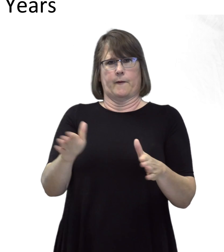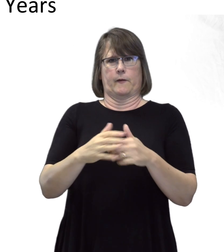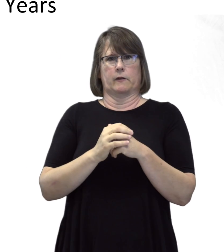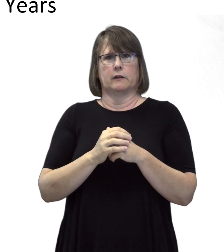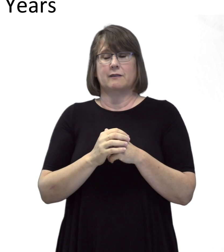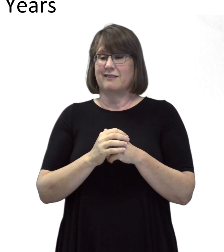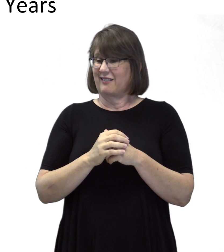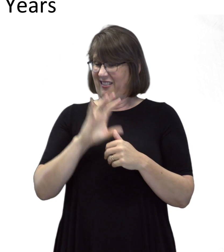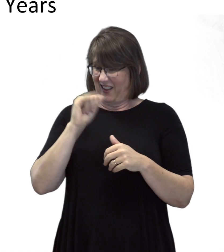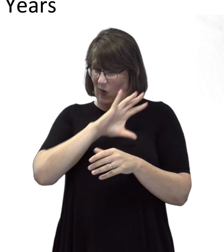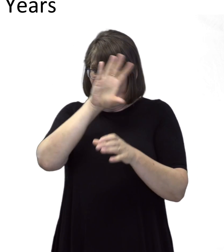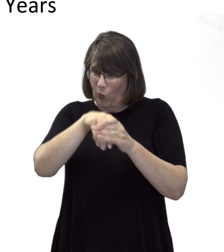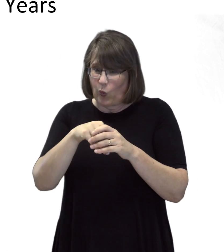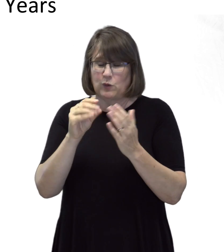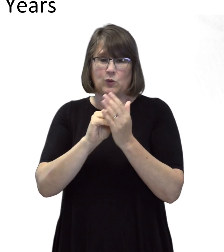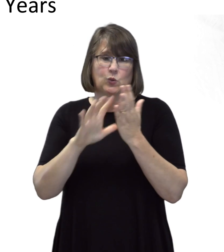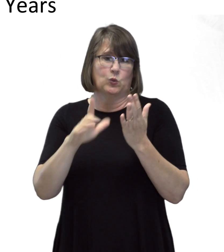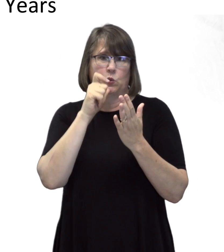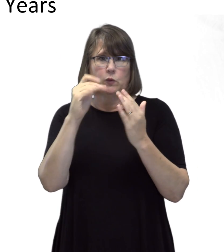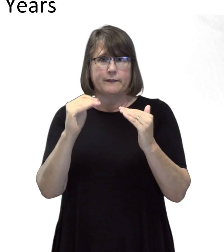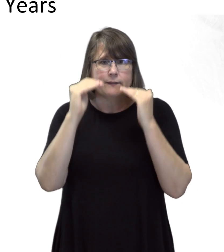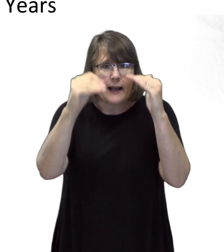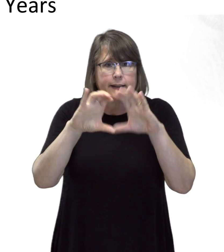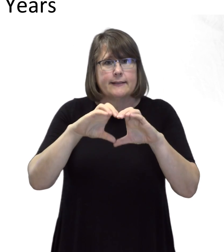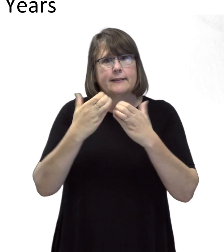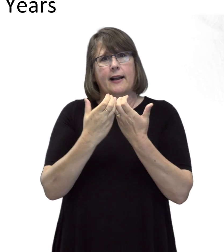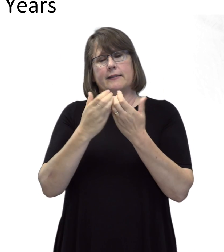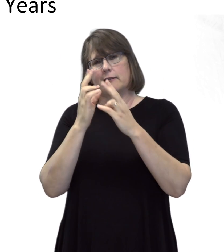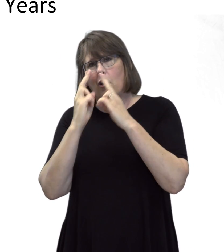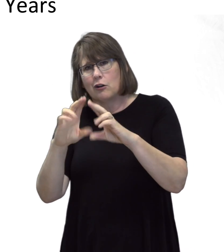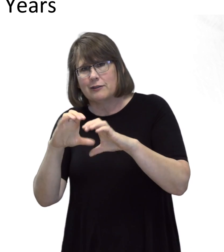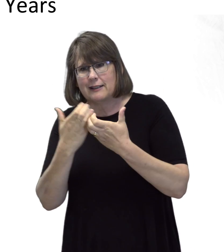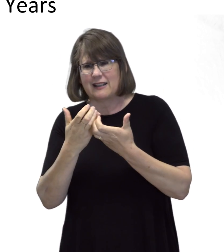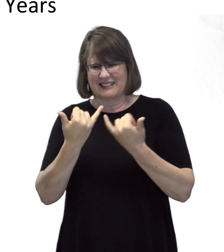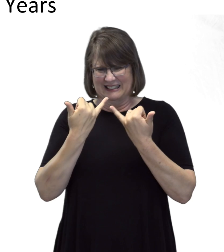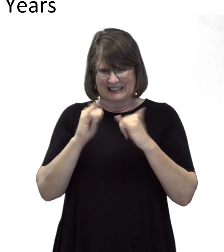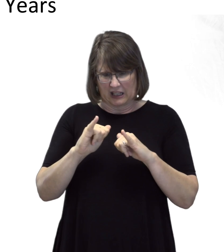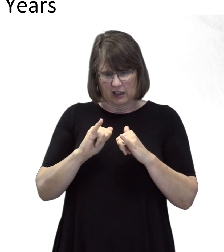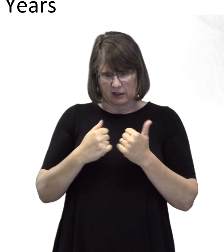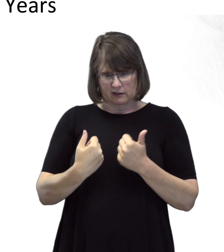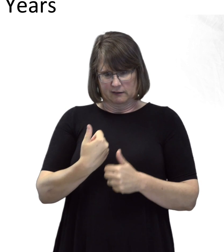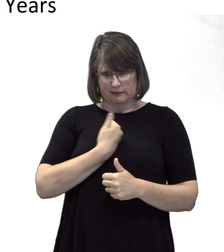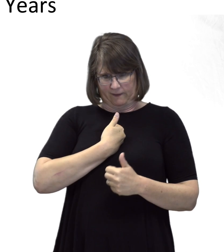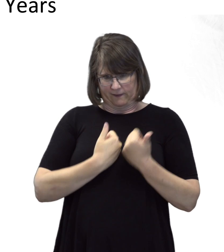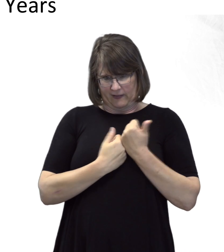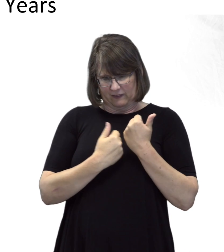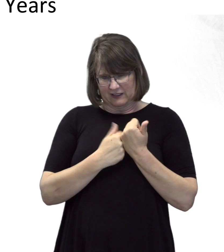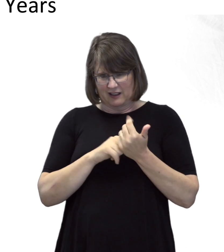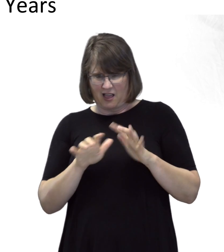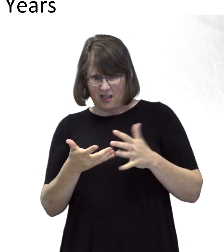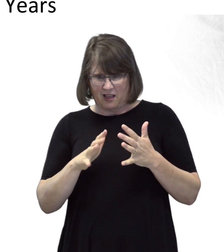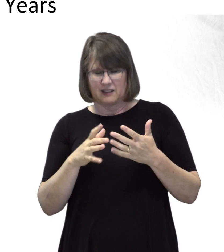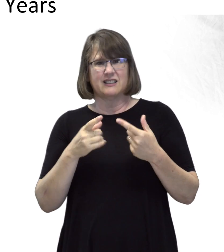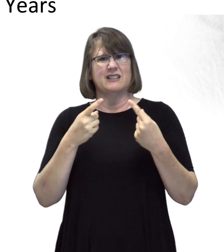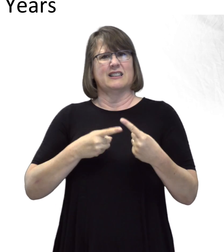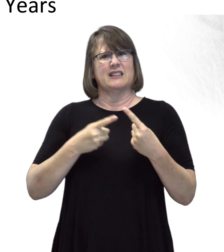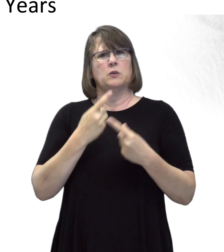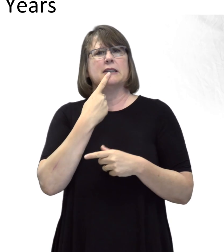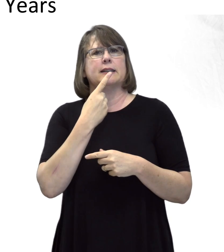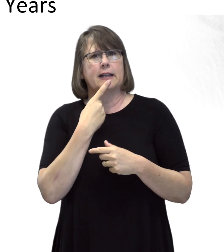This also includes students in honors or advanced placement courses.